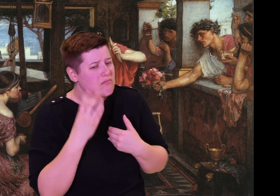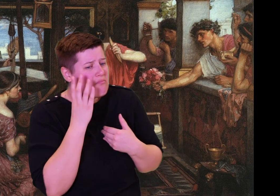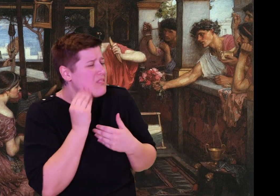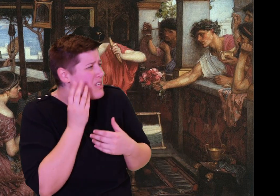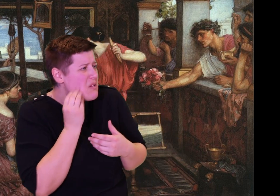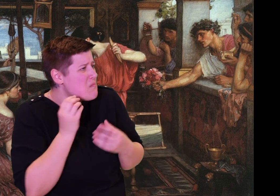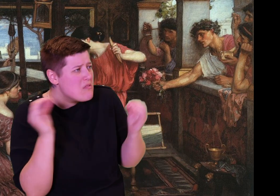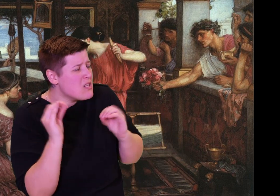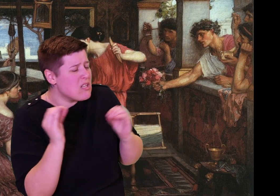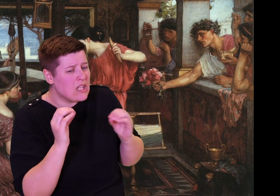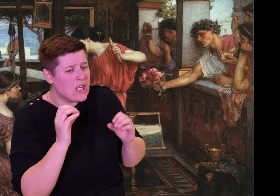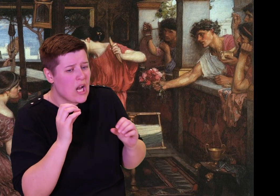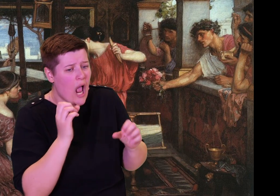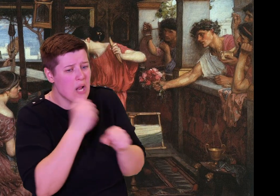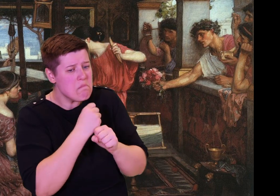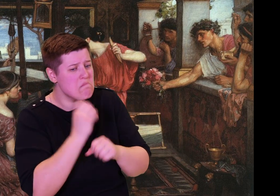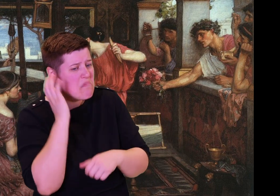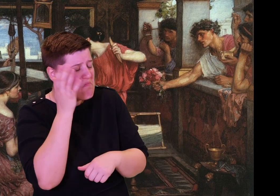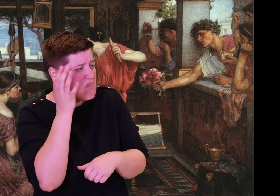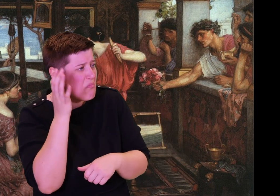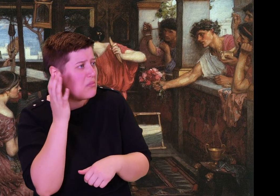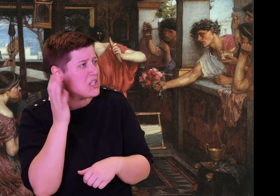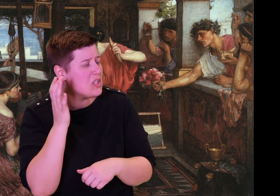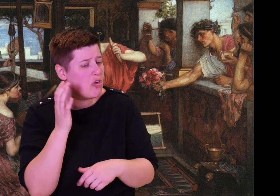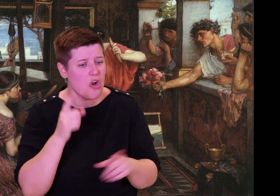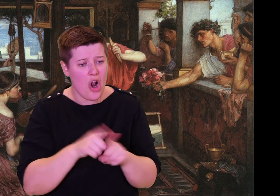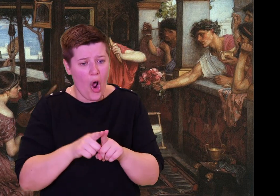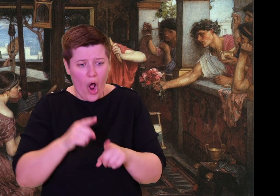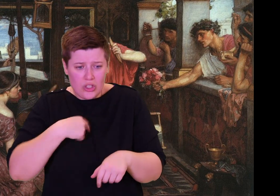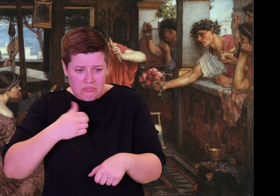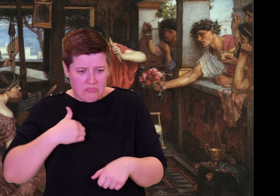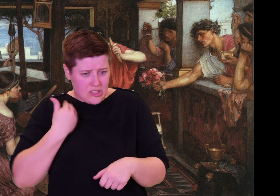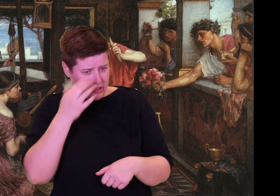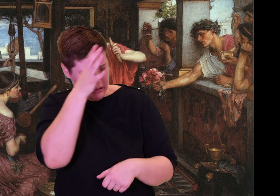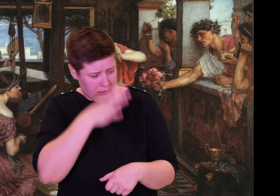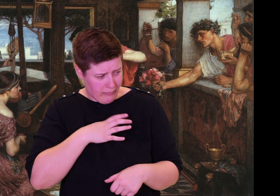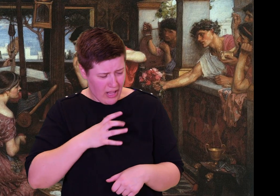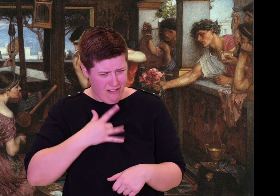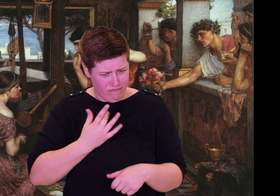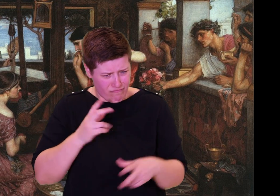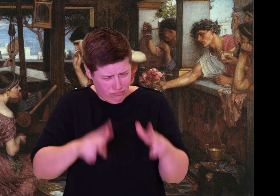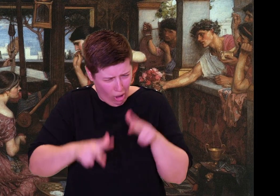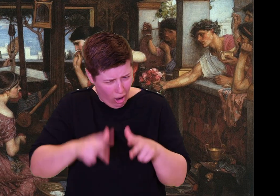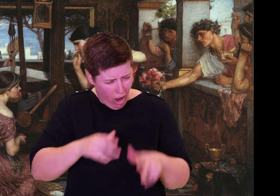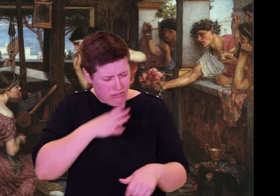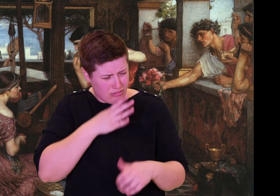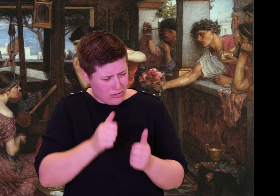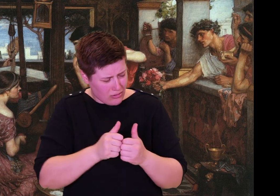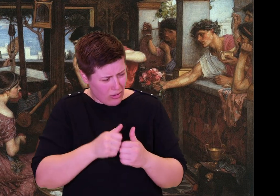"Do not be shy, Telemachus. You've sailed over the sea to ask of your father, where